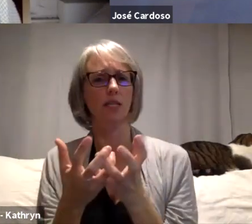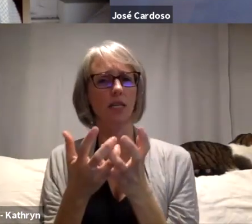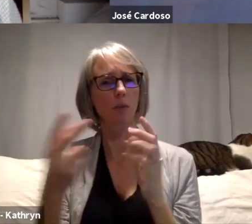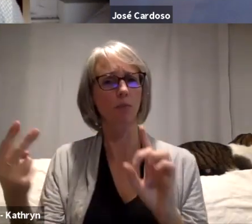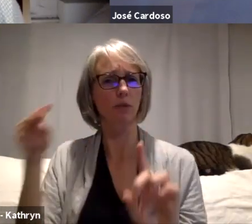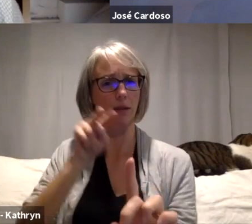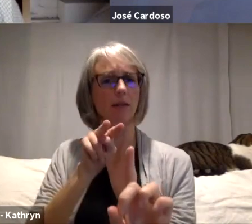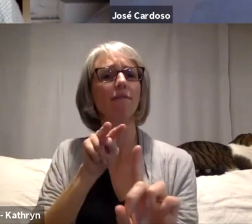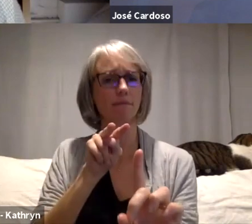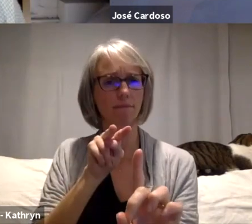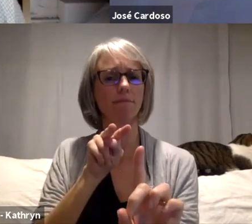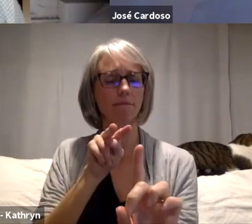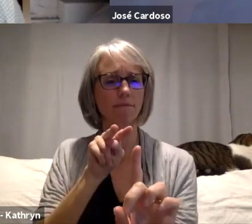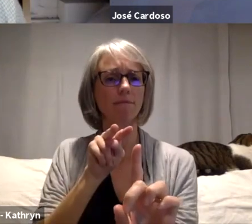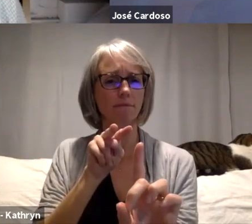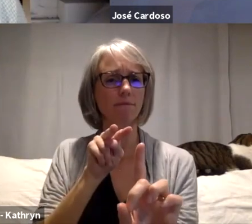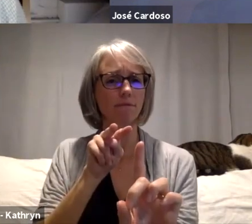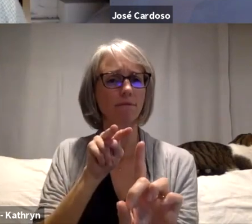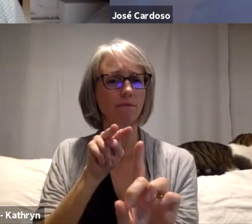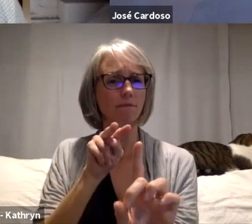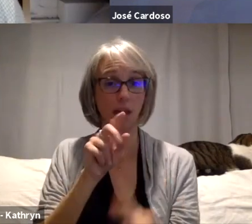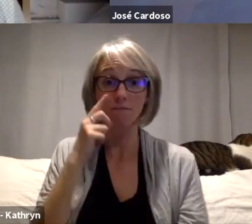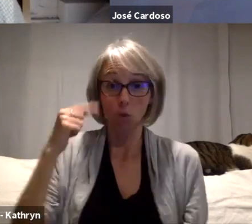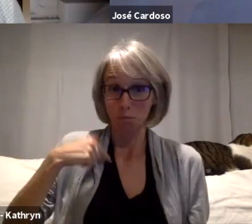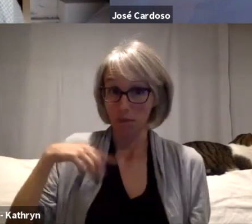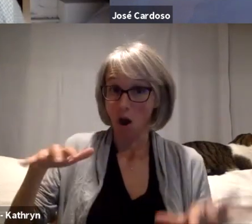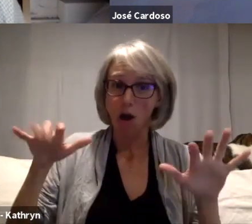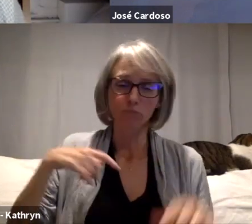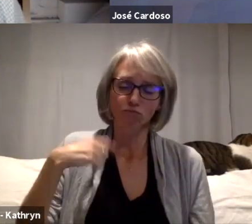just like the moments, like how serious or how committed